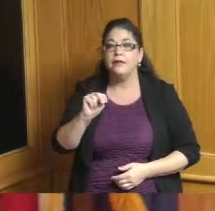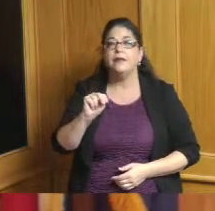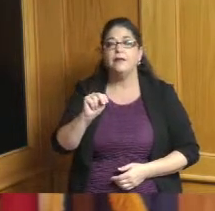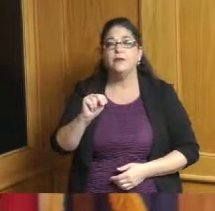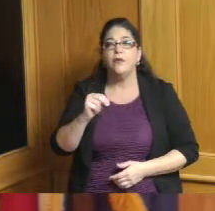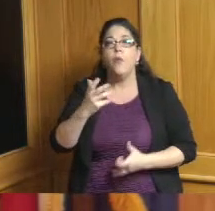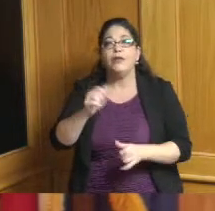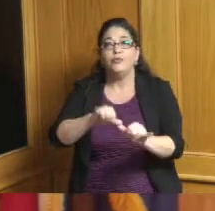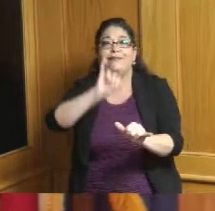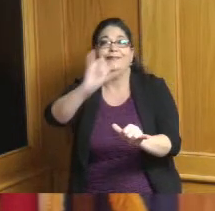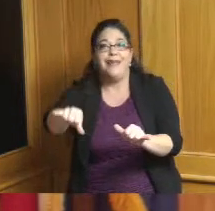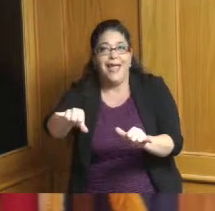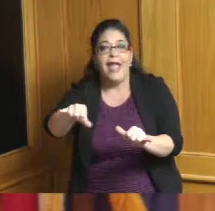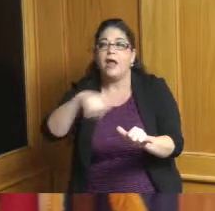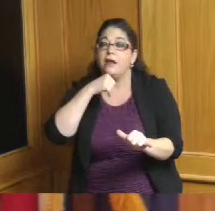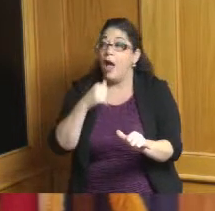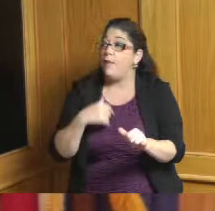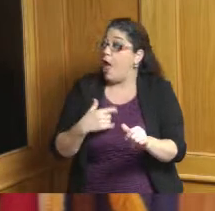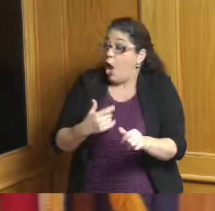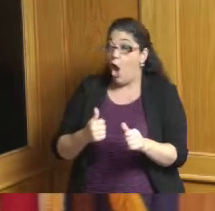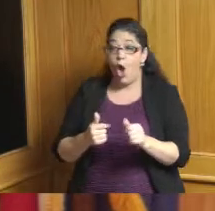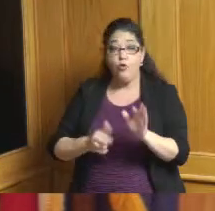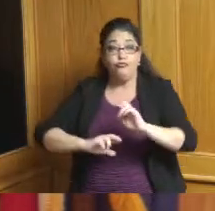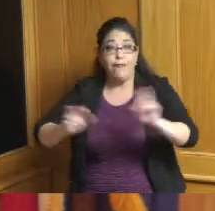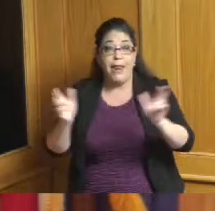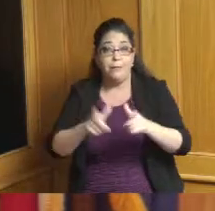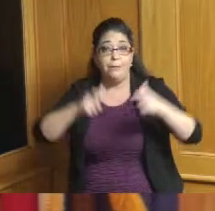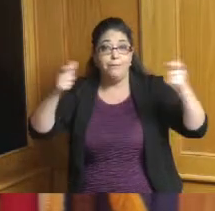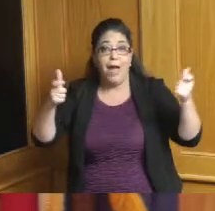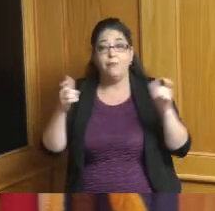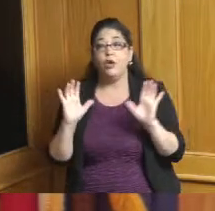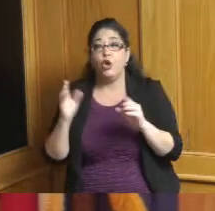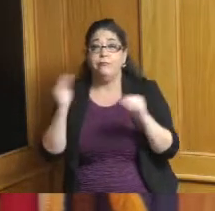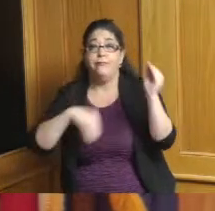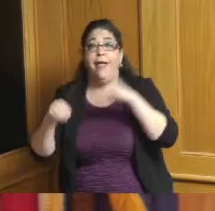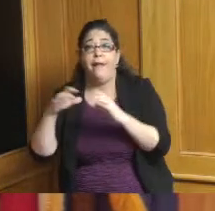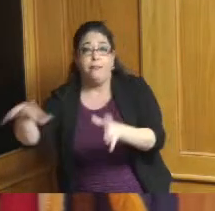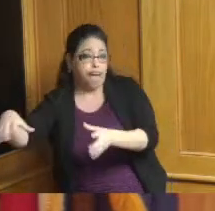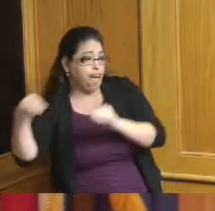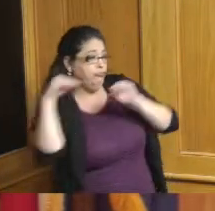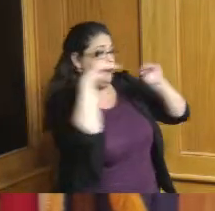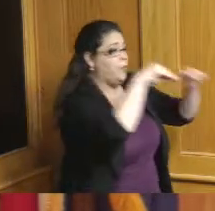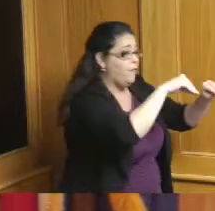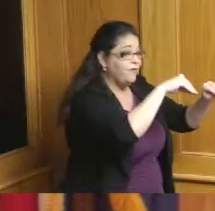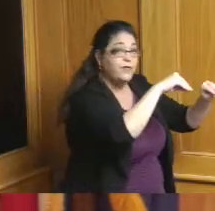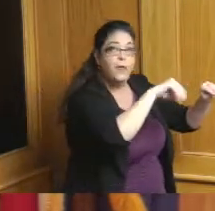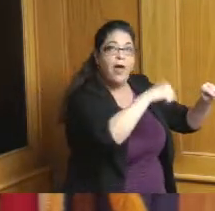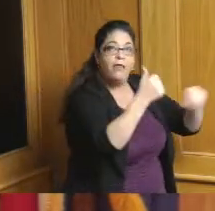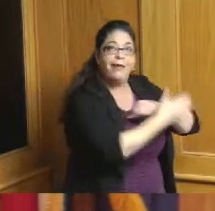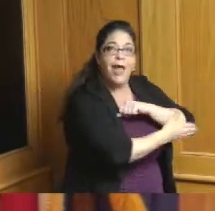and not you know pack up and go because you're on the border and of another county and so we